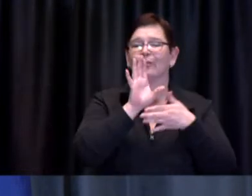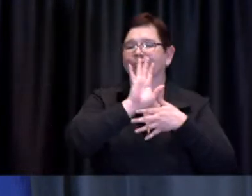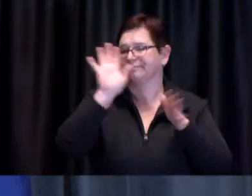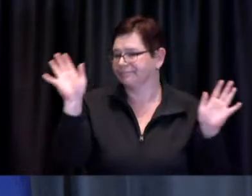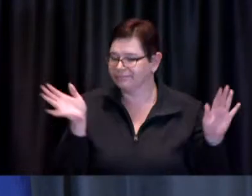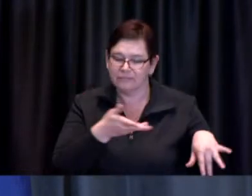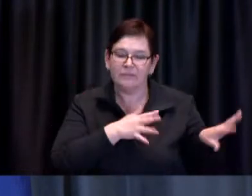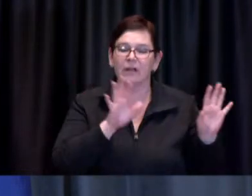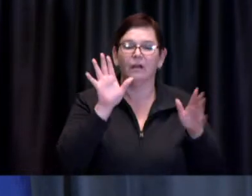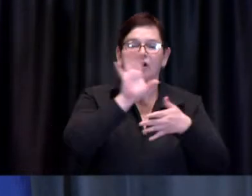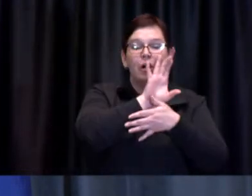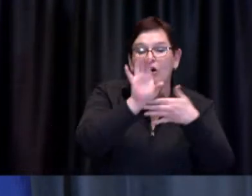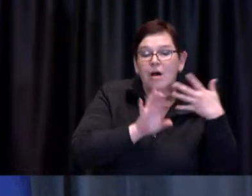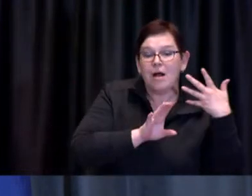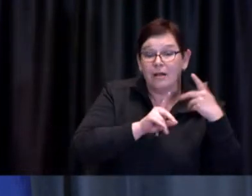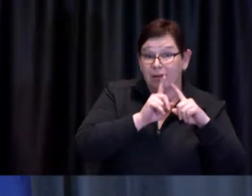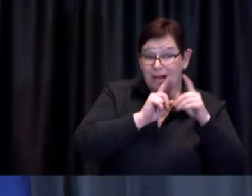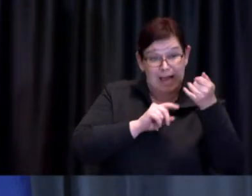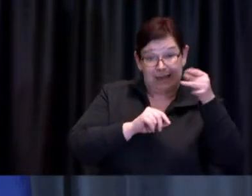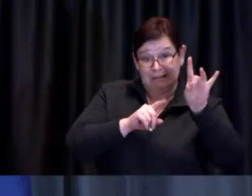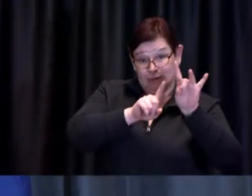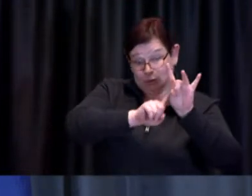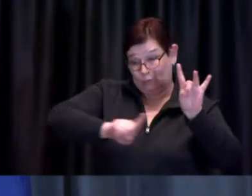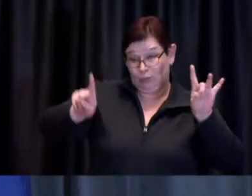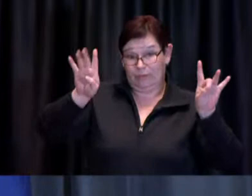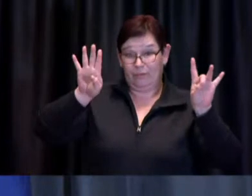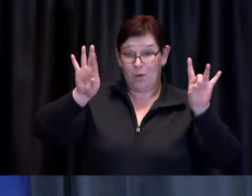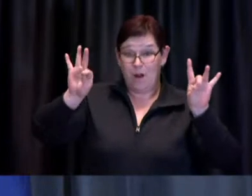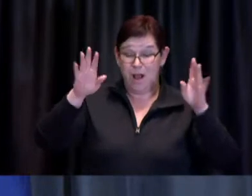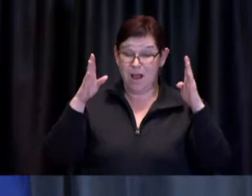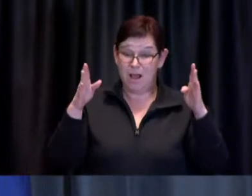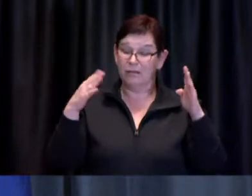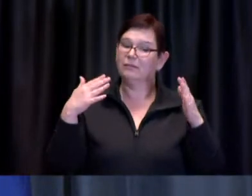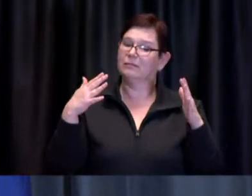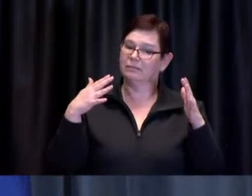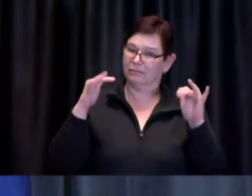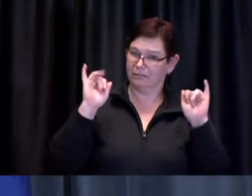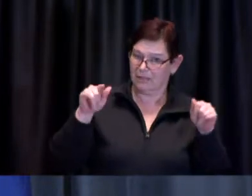is restricted to mobile and pop-up clinics in those priority neighbourhoods.